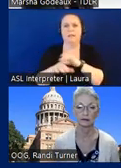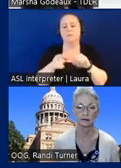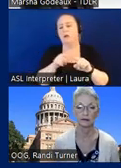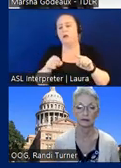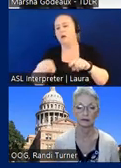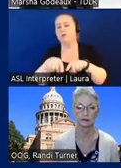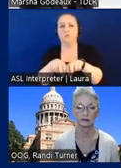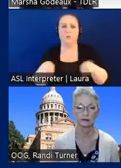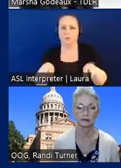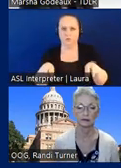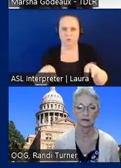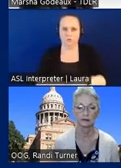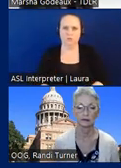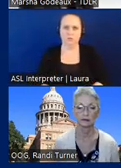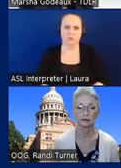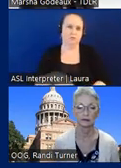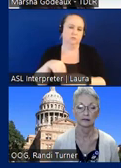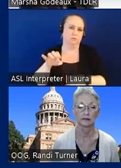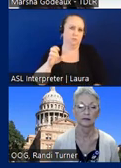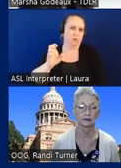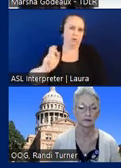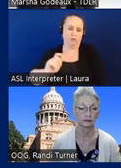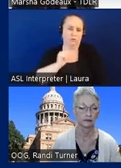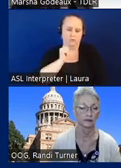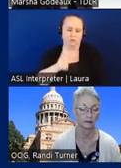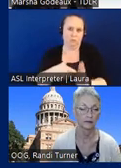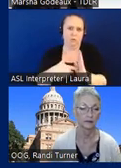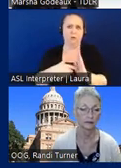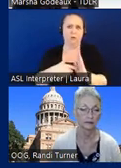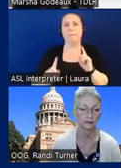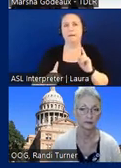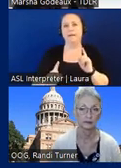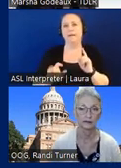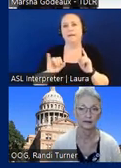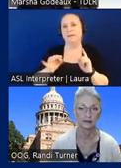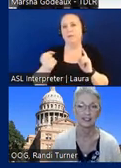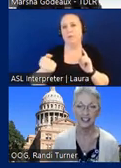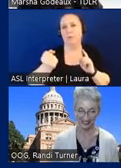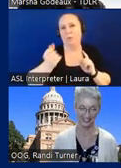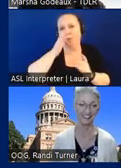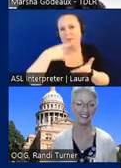within a park but if you hold on we'll talk about that here at the end of the presentation